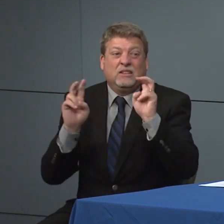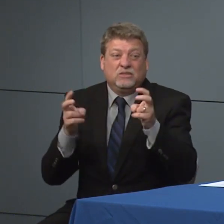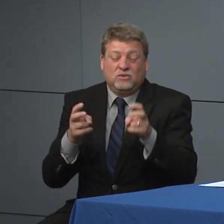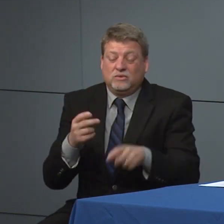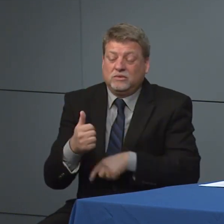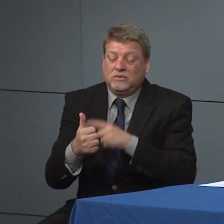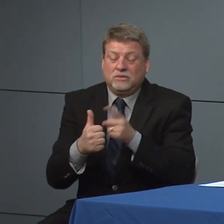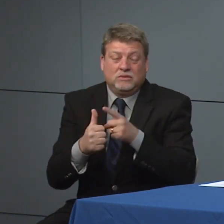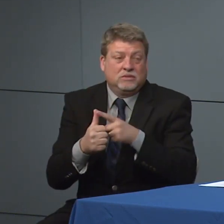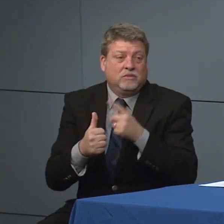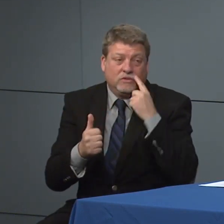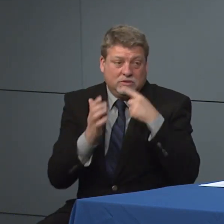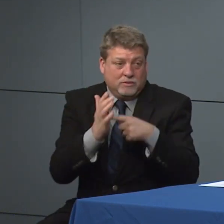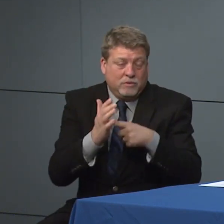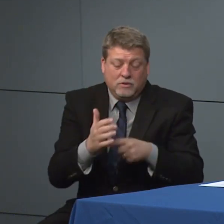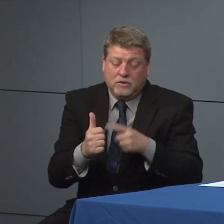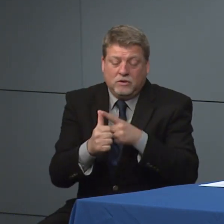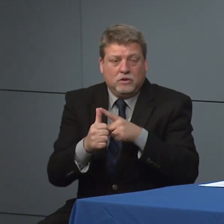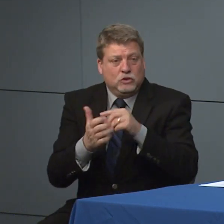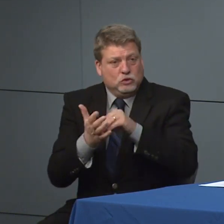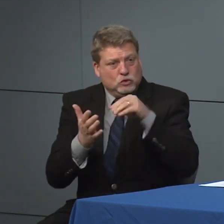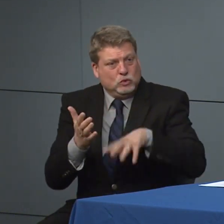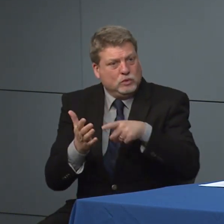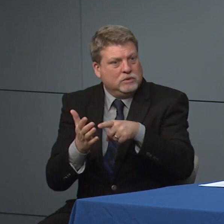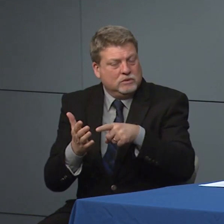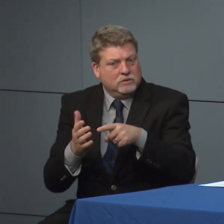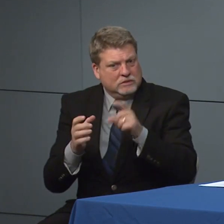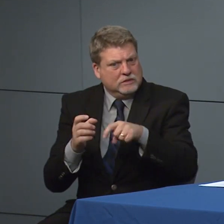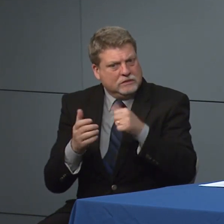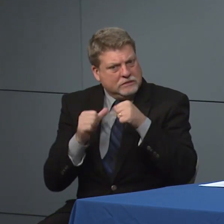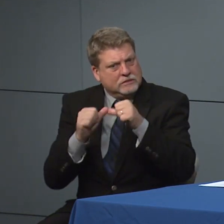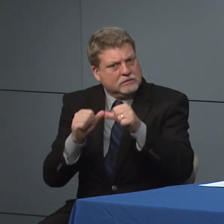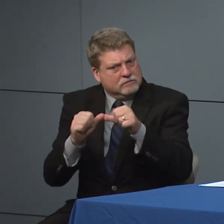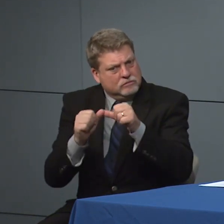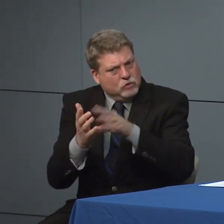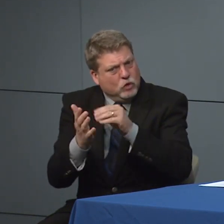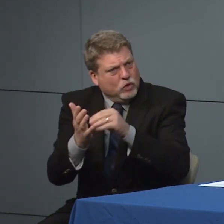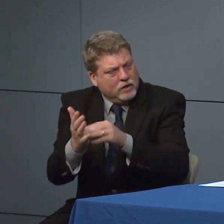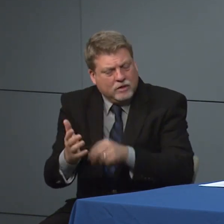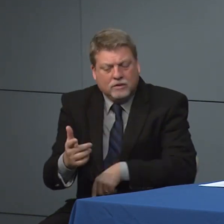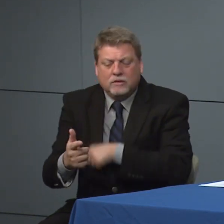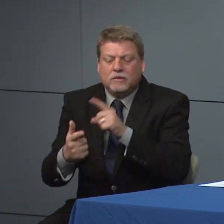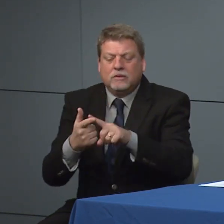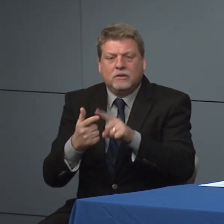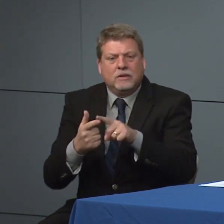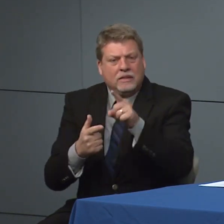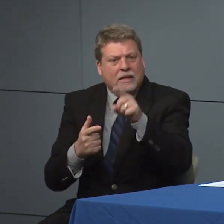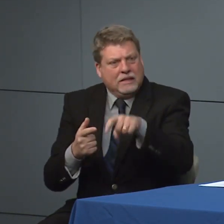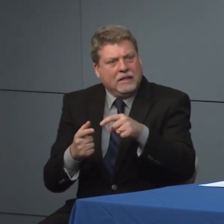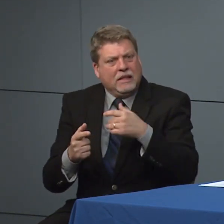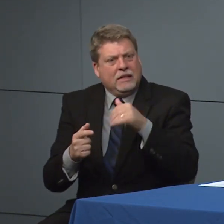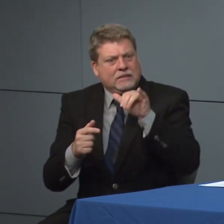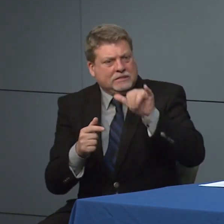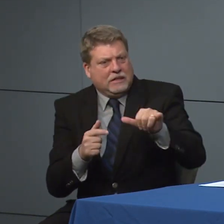one you want to make sure that children continue to turn to you want to make sure that children have safe places to be